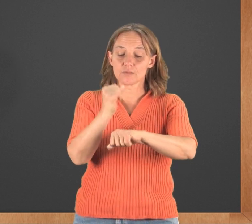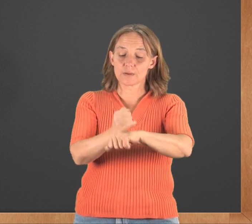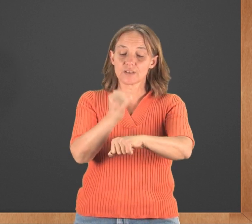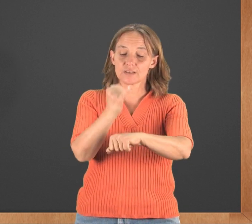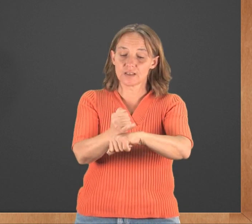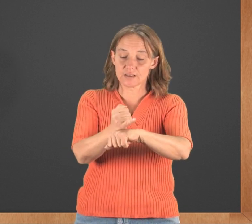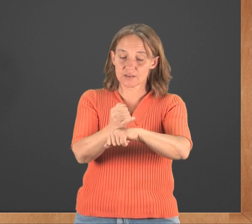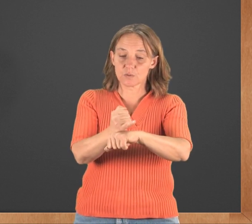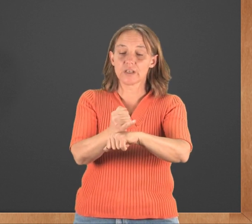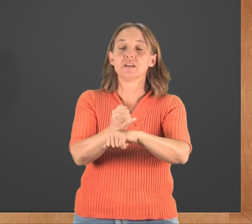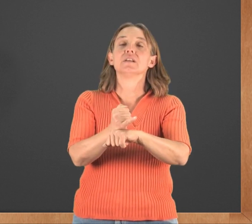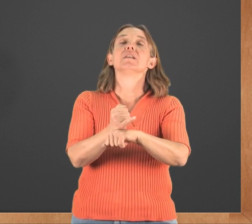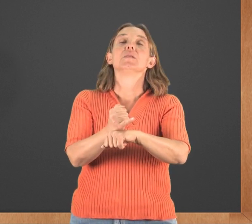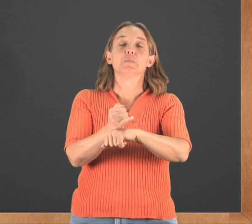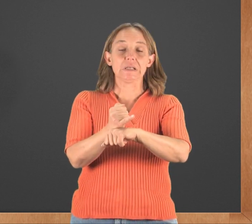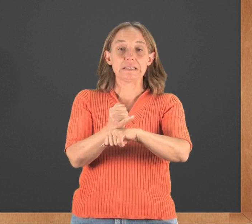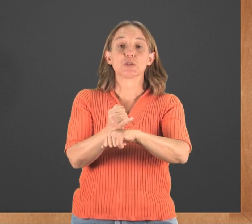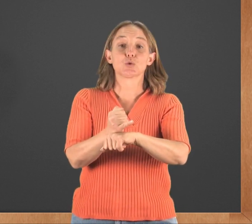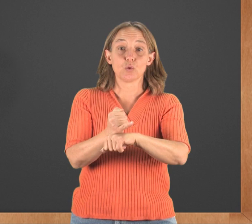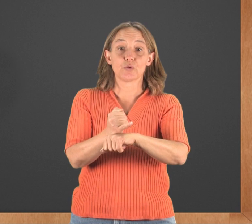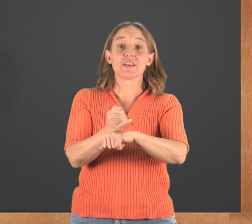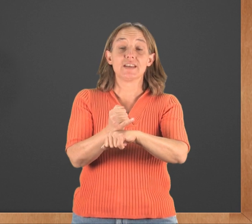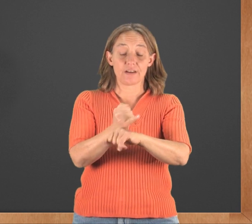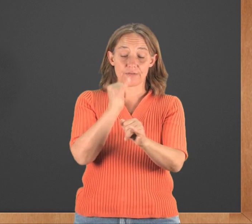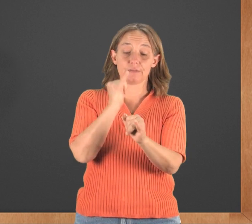sometimes they sign it this way, means "school for the deaf."